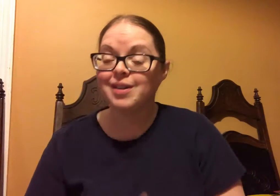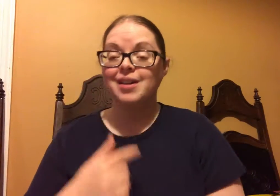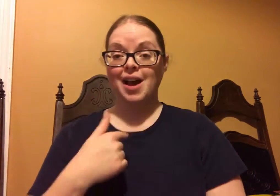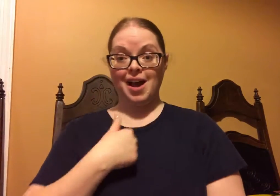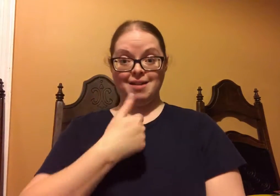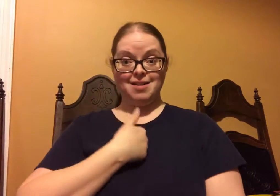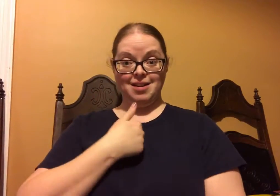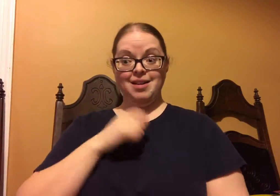It's true!